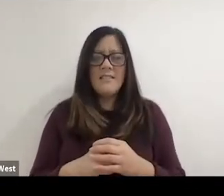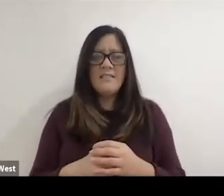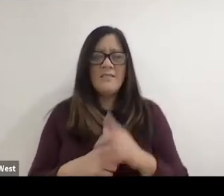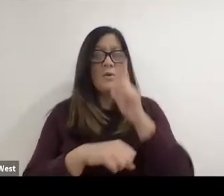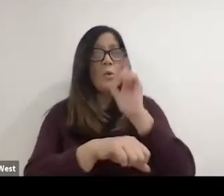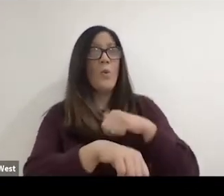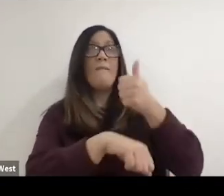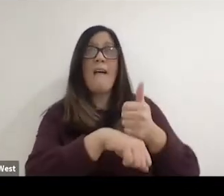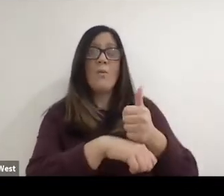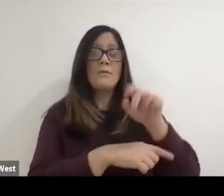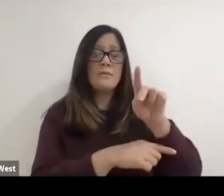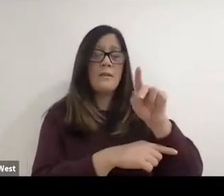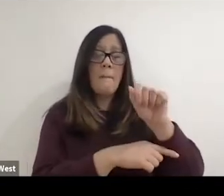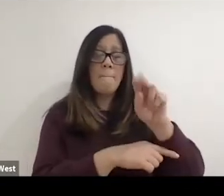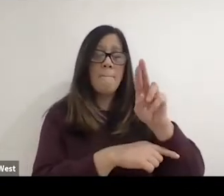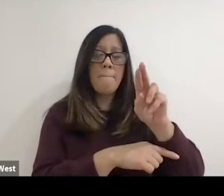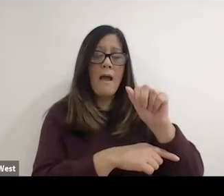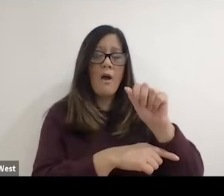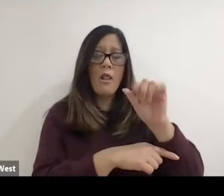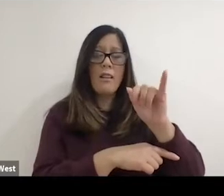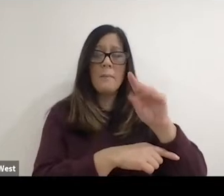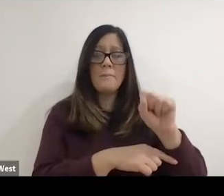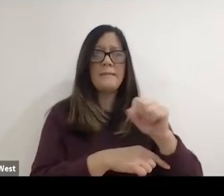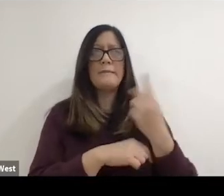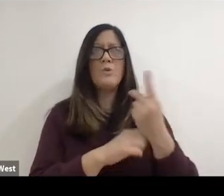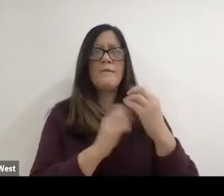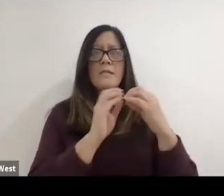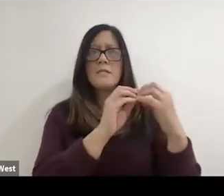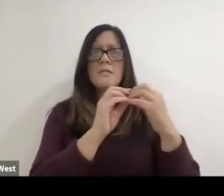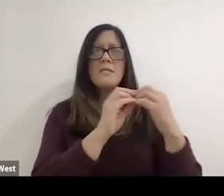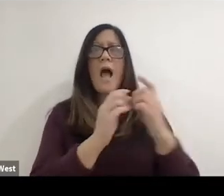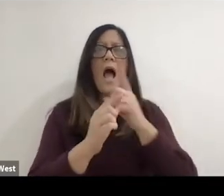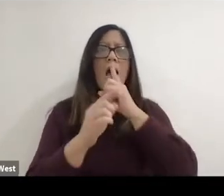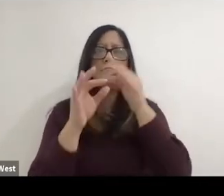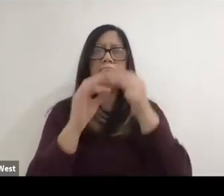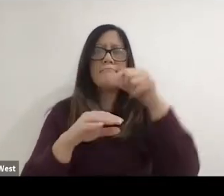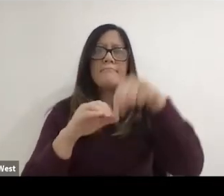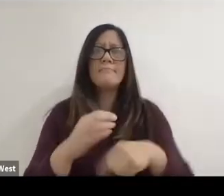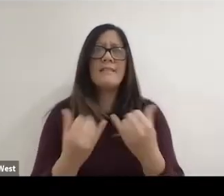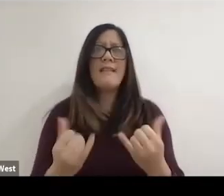the founder of our the Paralympic movement Sir Ludwig Guttmann. I won't go into those now,